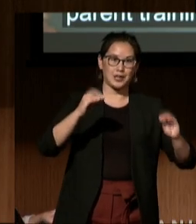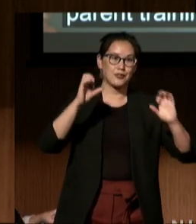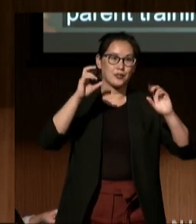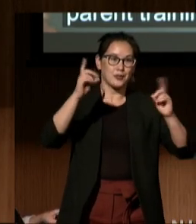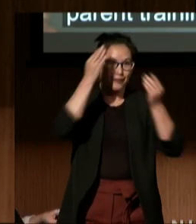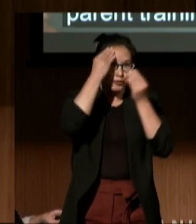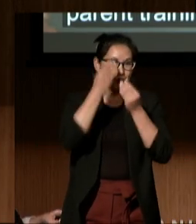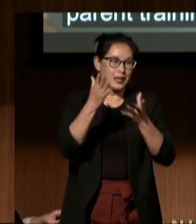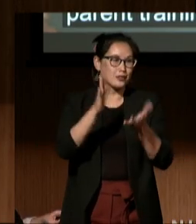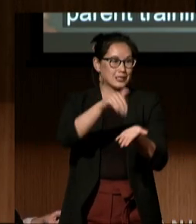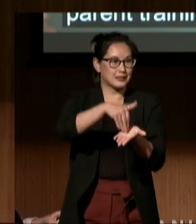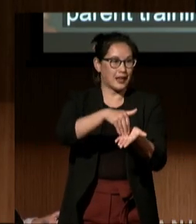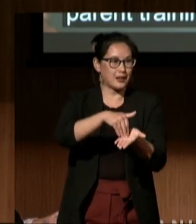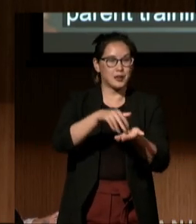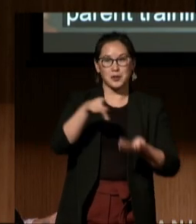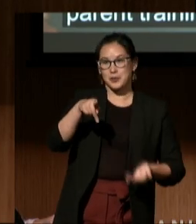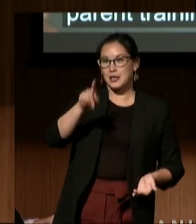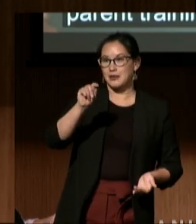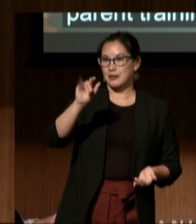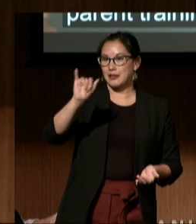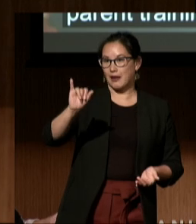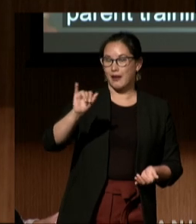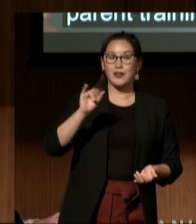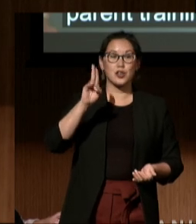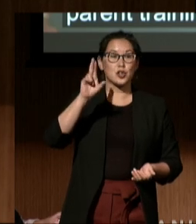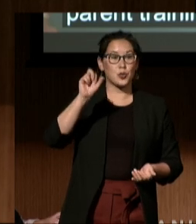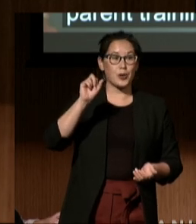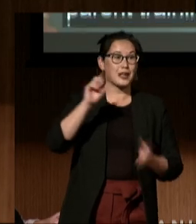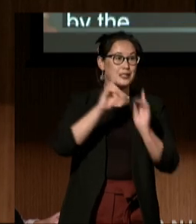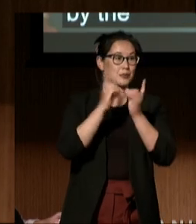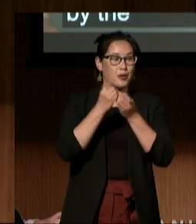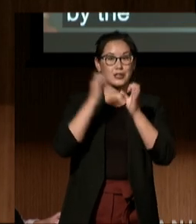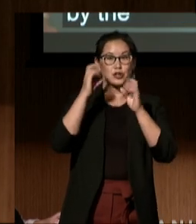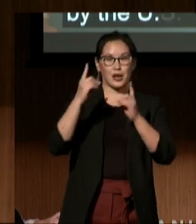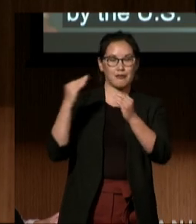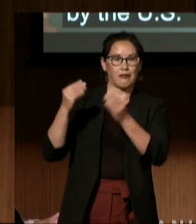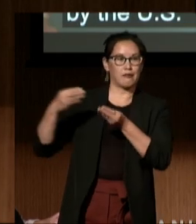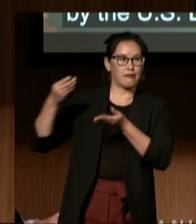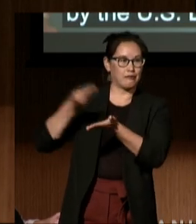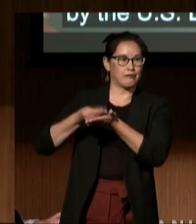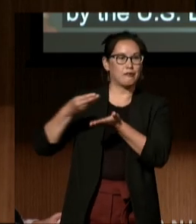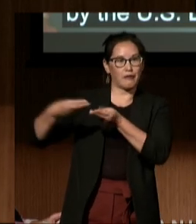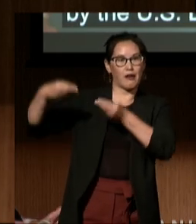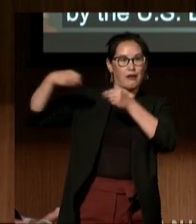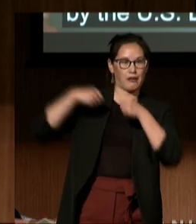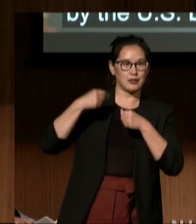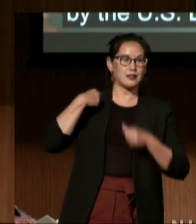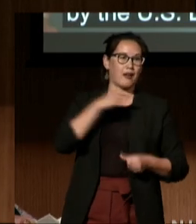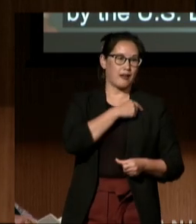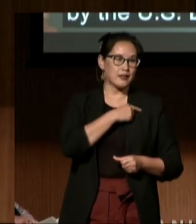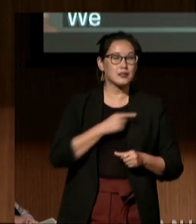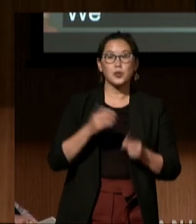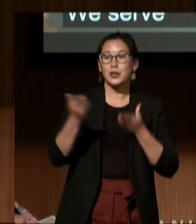funded by the U.S. Department of Education. We serve over 28 counties.